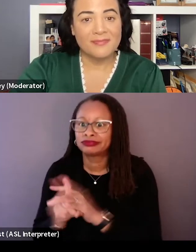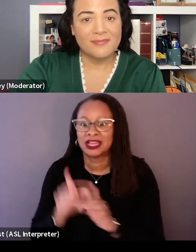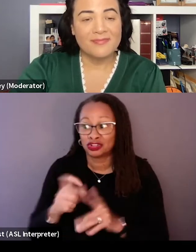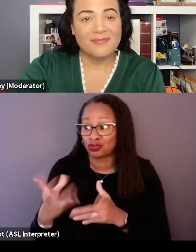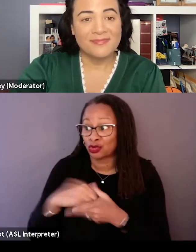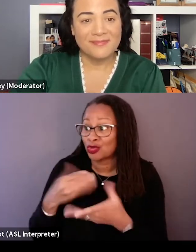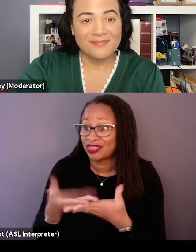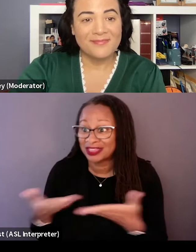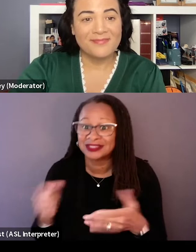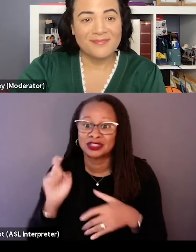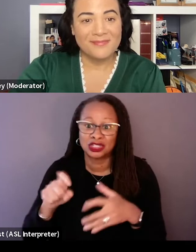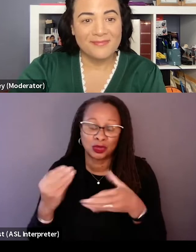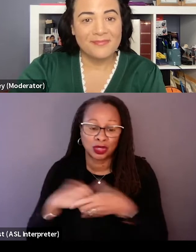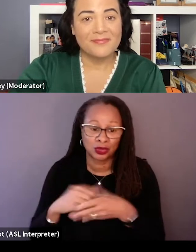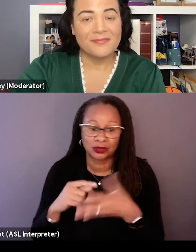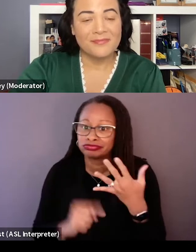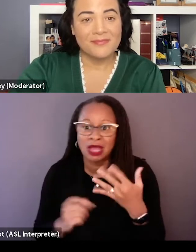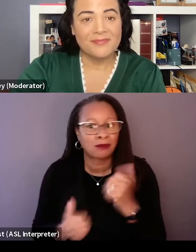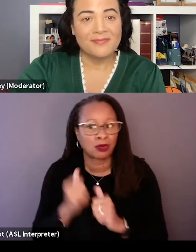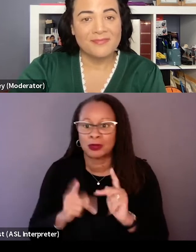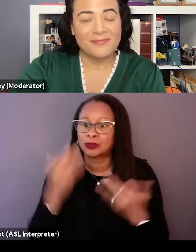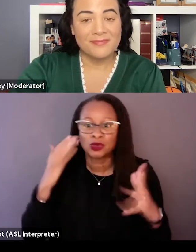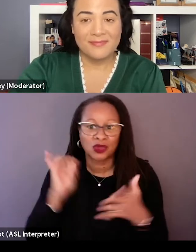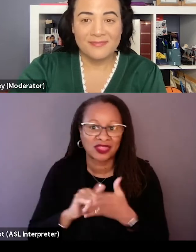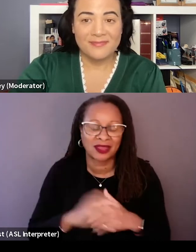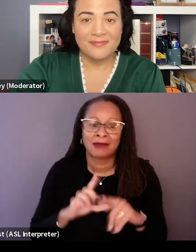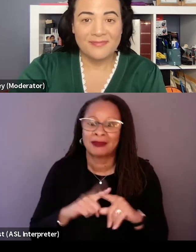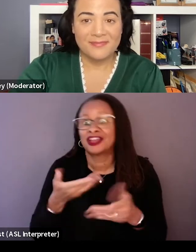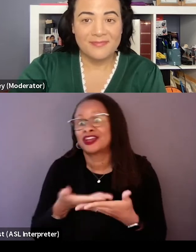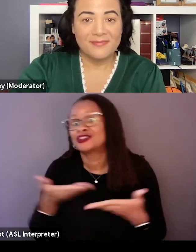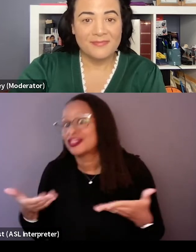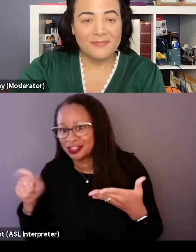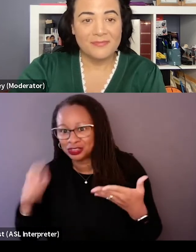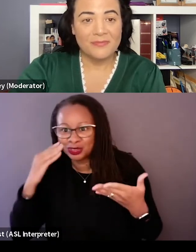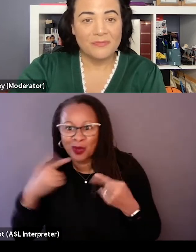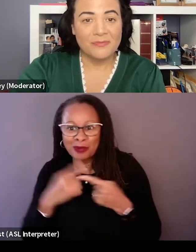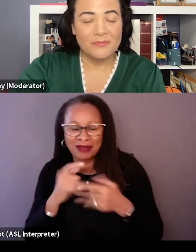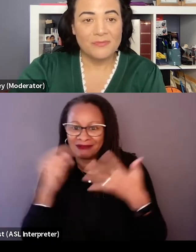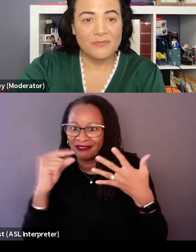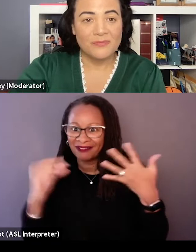you've gotta include this, or you won't, most people won't know this, but here's another thing you should know about. And so we were pulling that information,